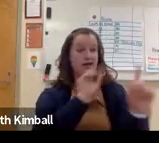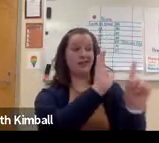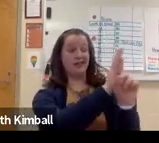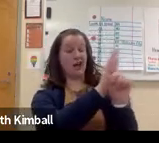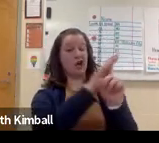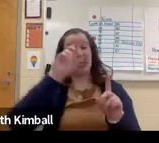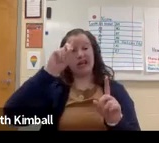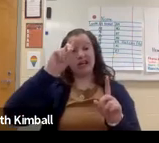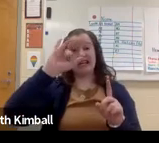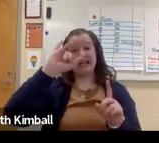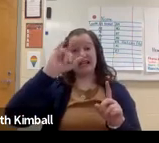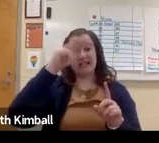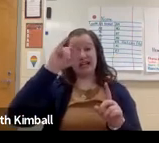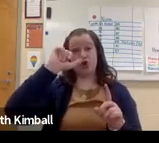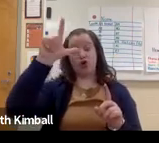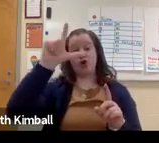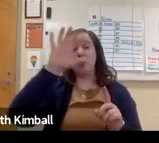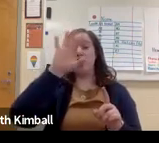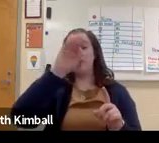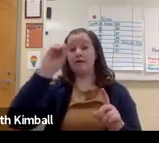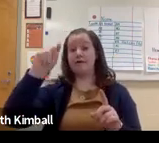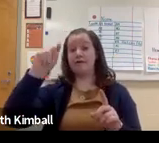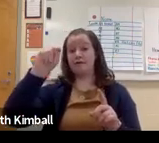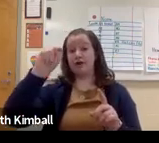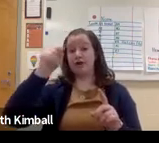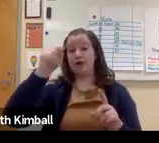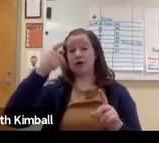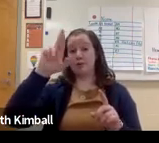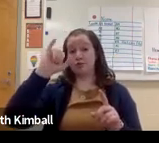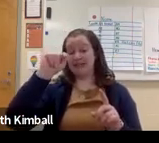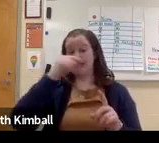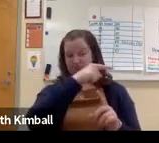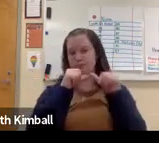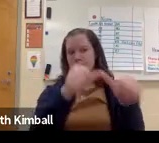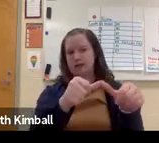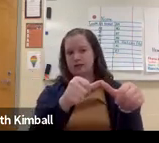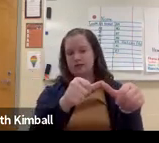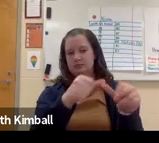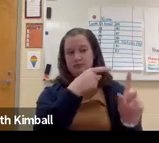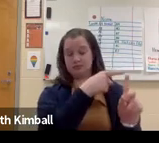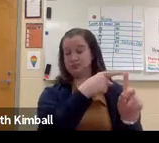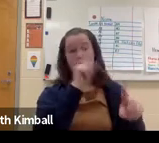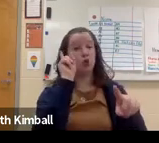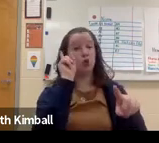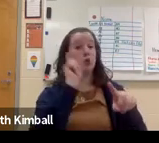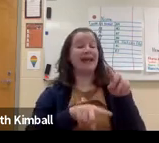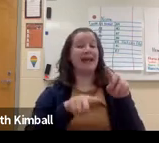that they post on the internet stays there forever. It's a digital footprint.